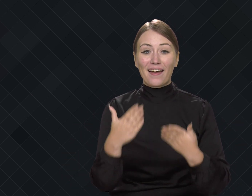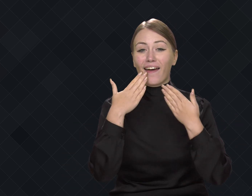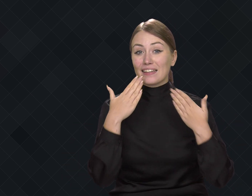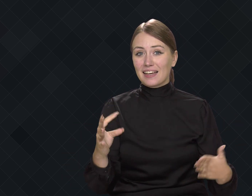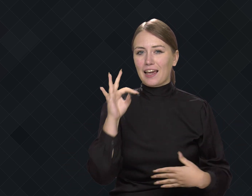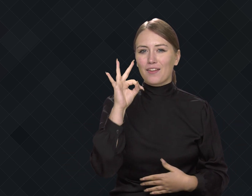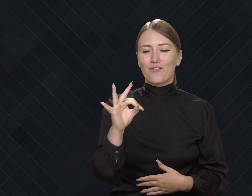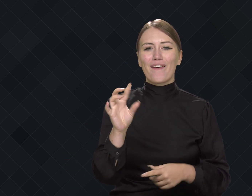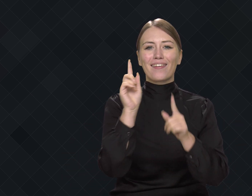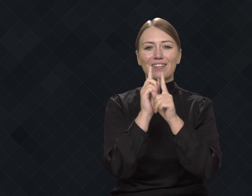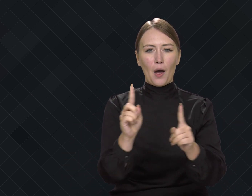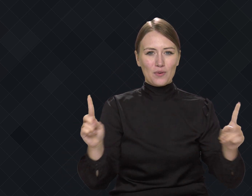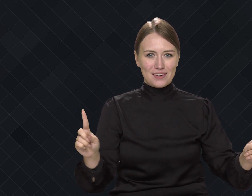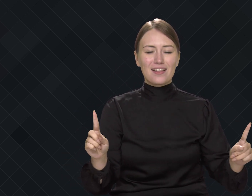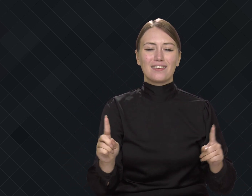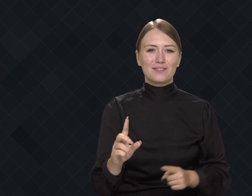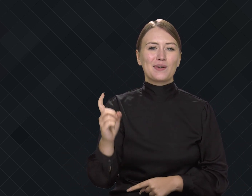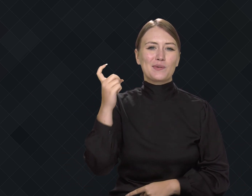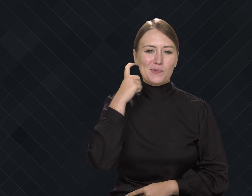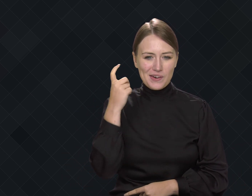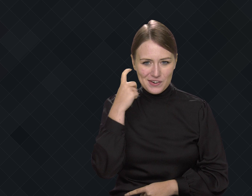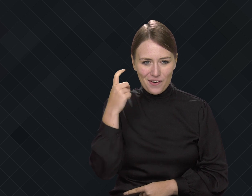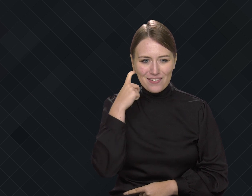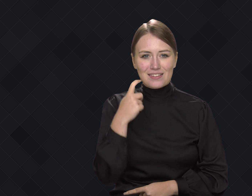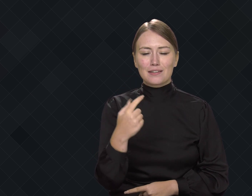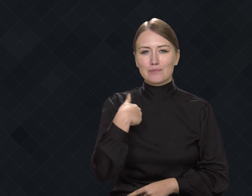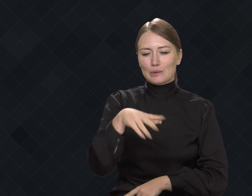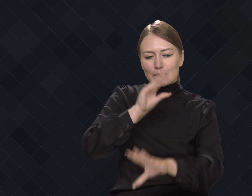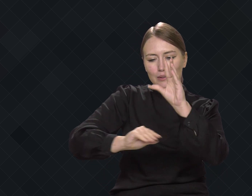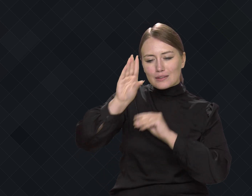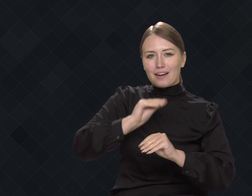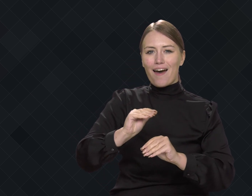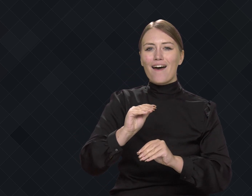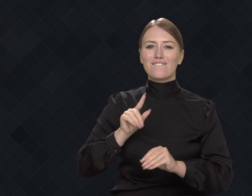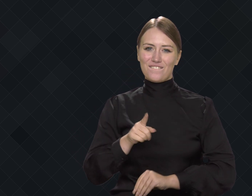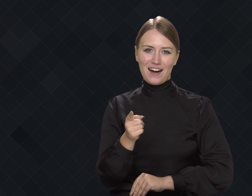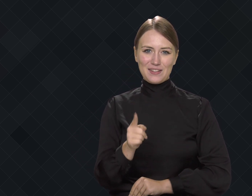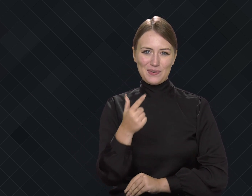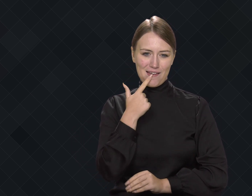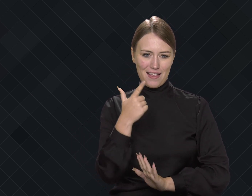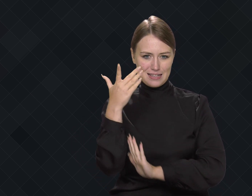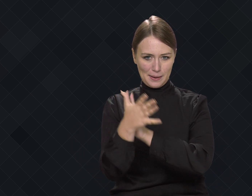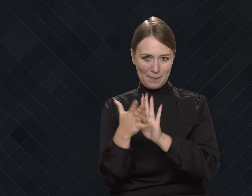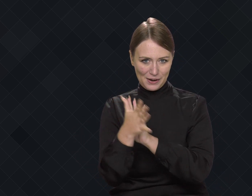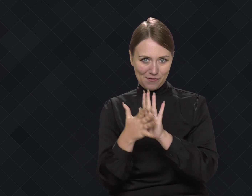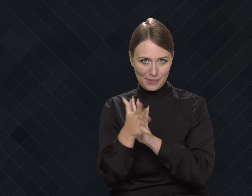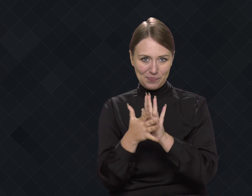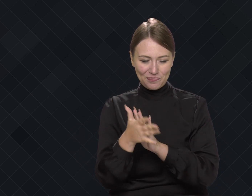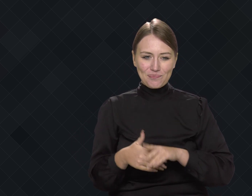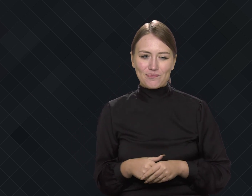Thanks to his hearing teacher, he learned French Sign Language.